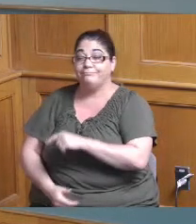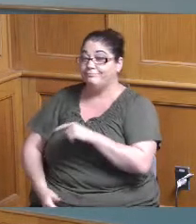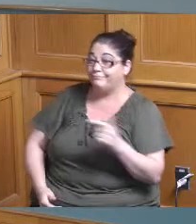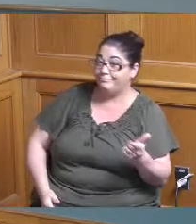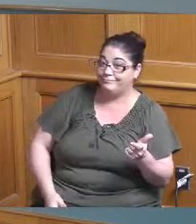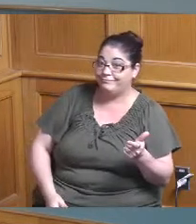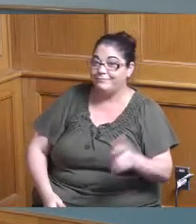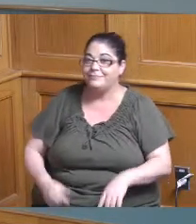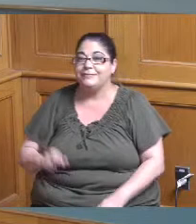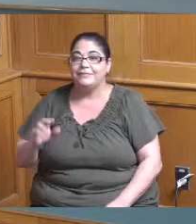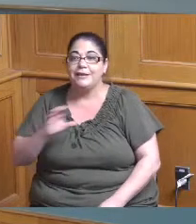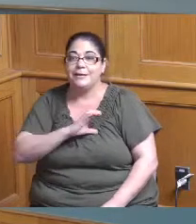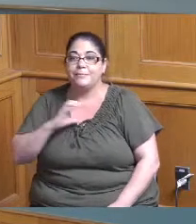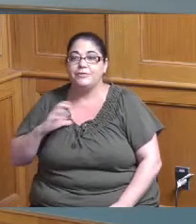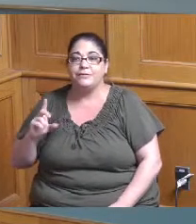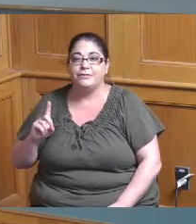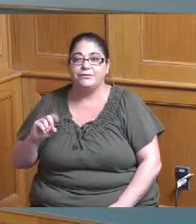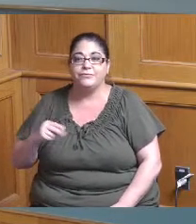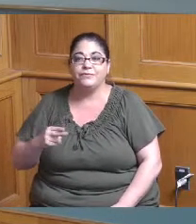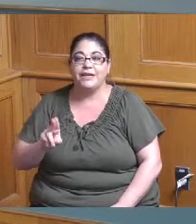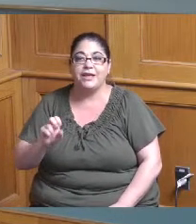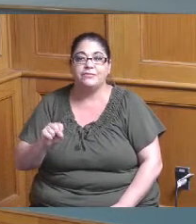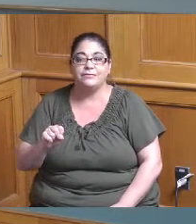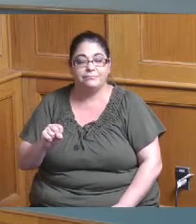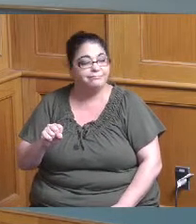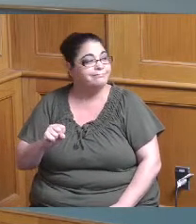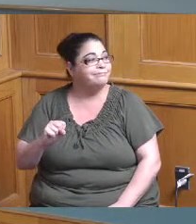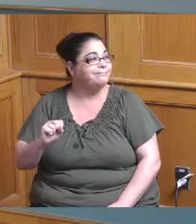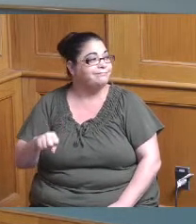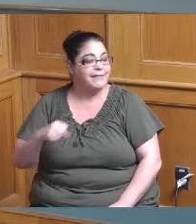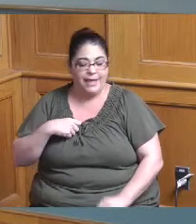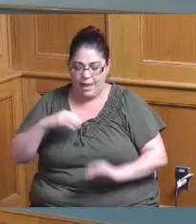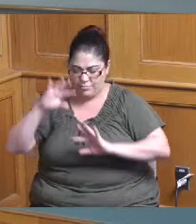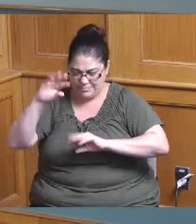Commissioner Driehaus thank you yeah I was just trying to put the numbers together so the